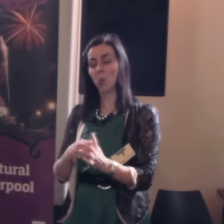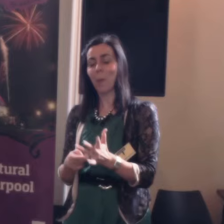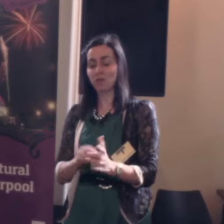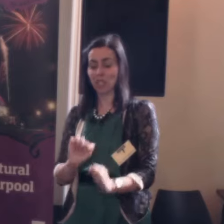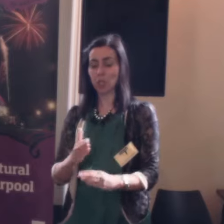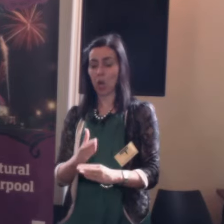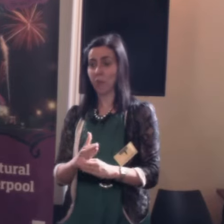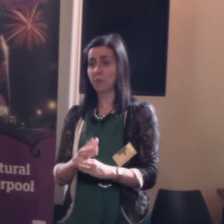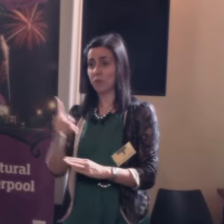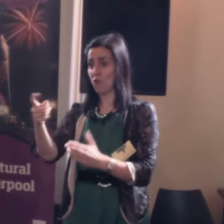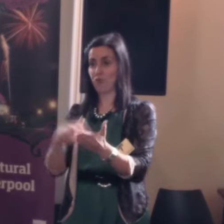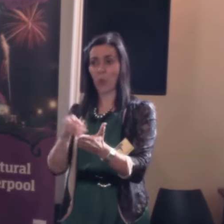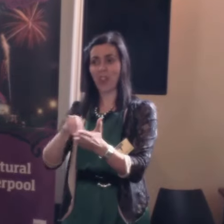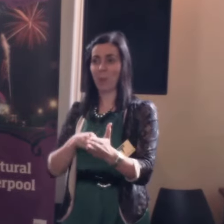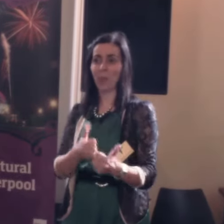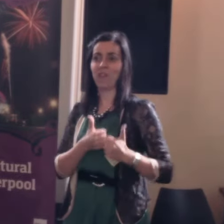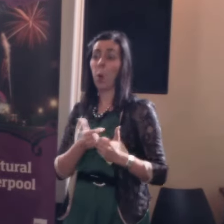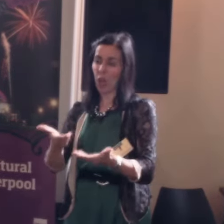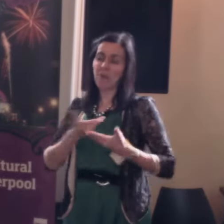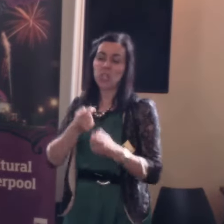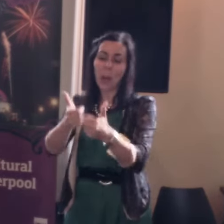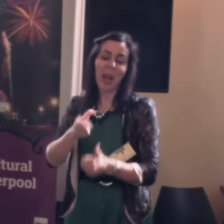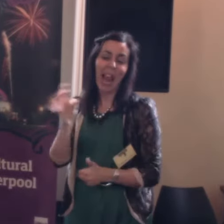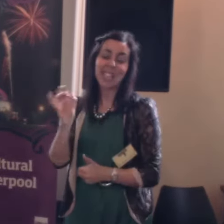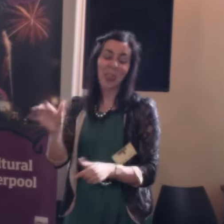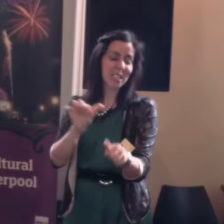and, Ruth would never pay with flattery, but she gave me a glass of champagne, which is far better